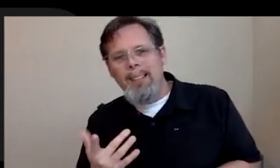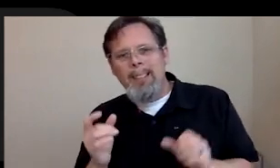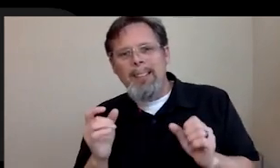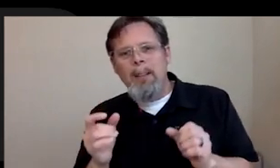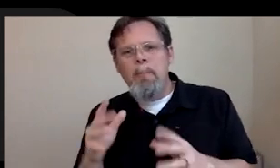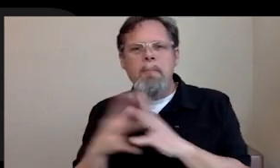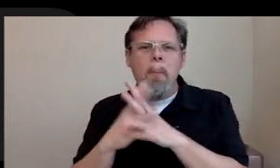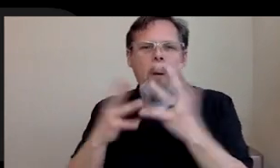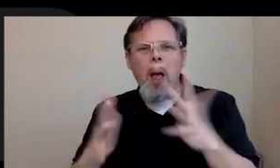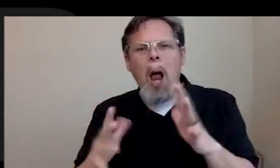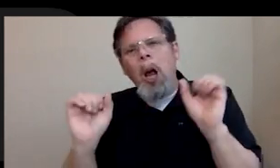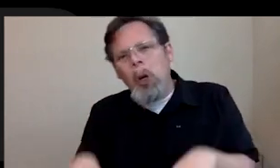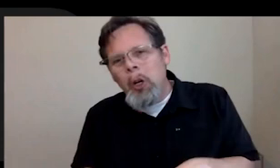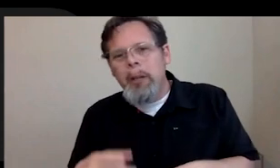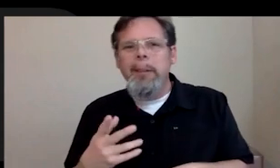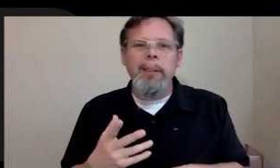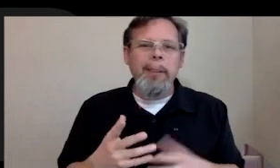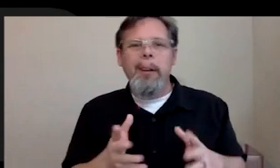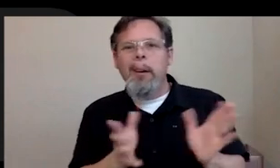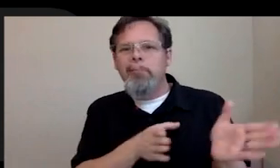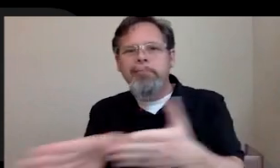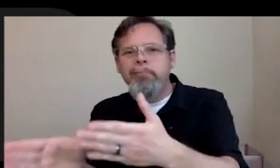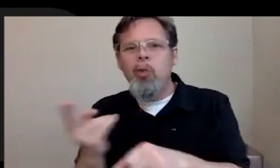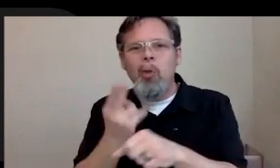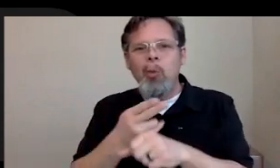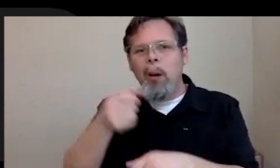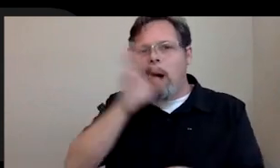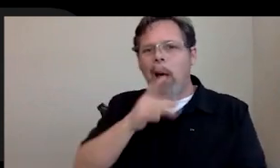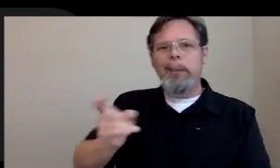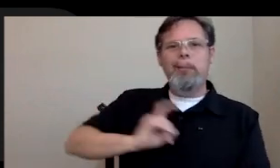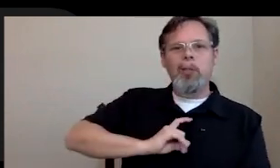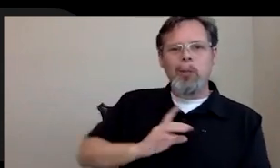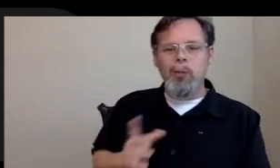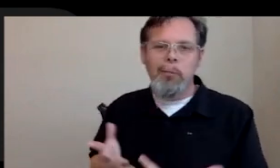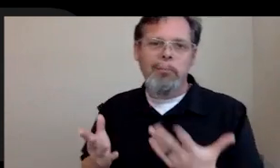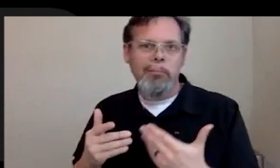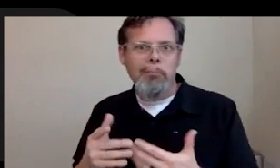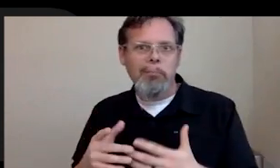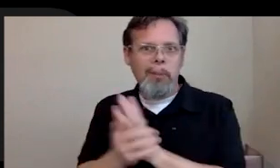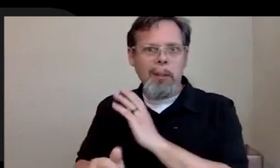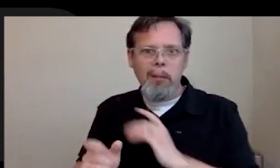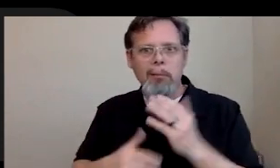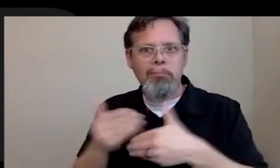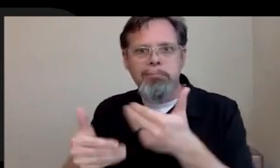like, oh, just use what you were your God given talents to do something that you already have an advantage in. I think in the creative industry,